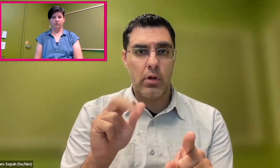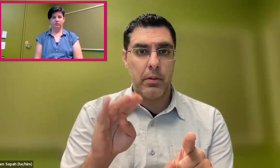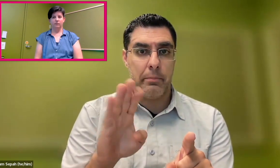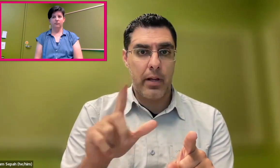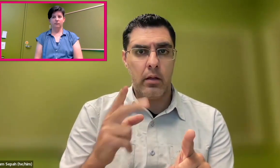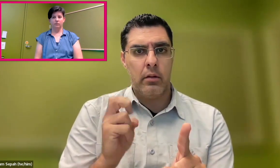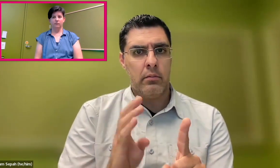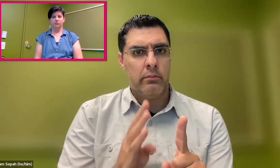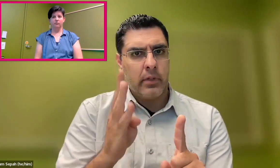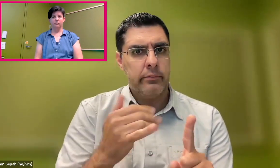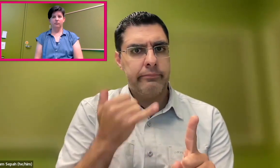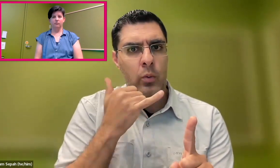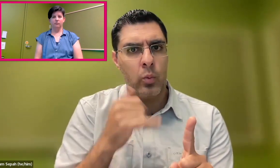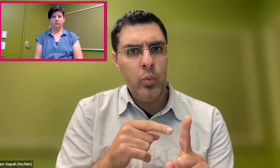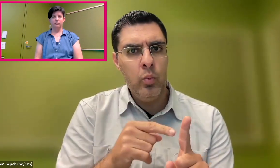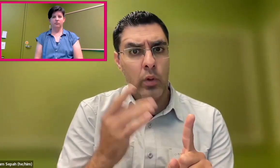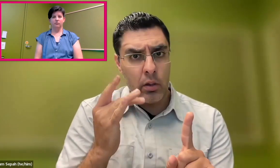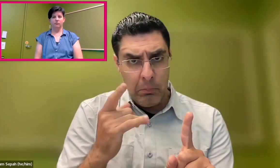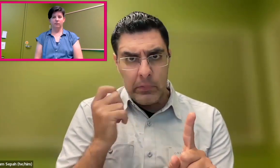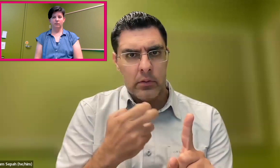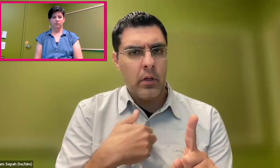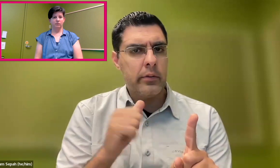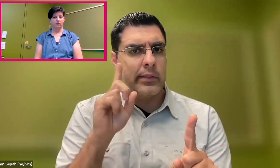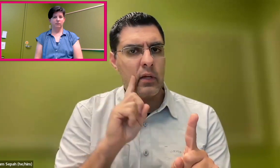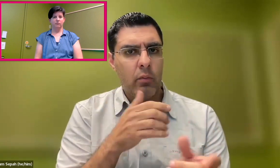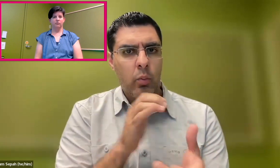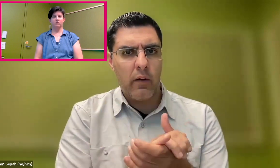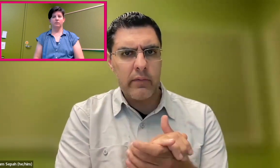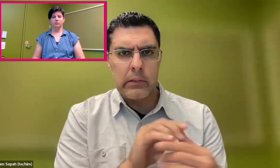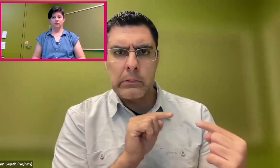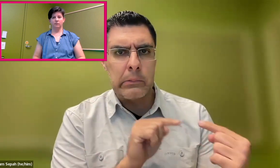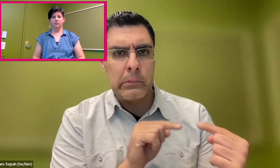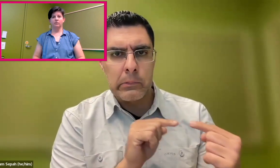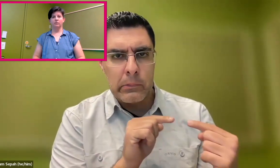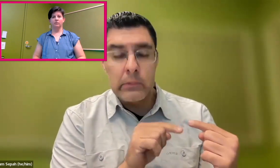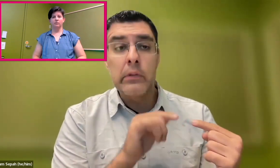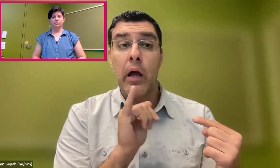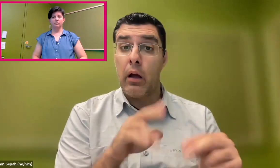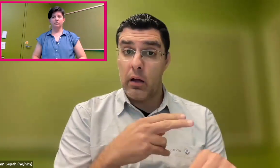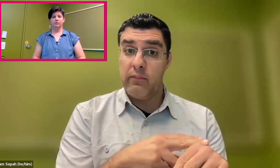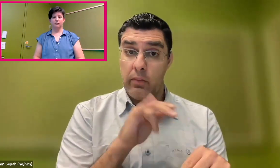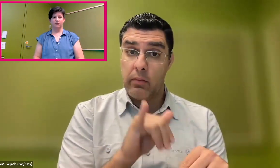As you know, Alexander Graham Bell invented the telephone, and it's because he had a wife who was deaf.